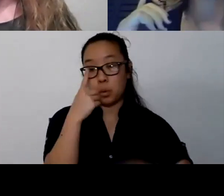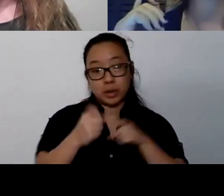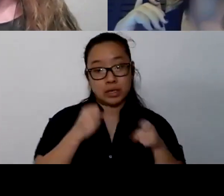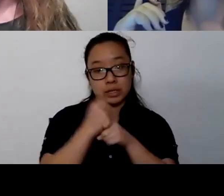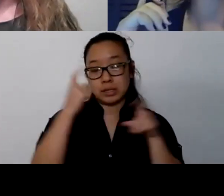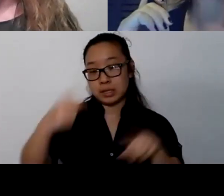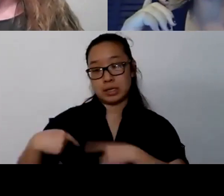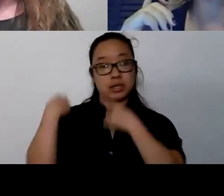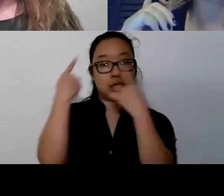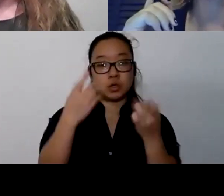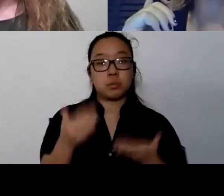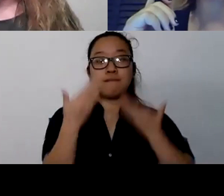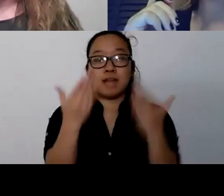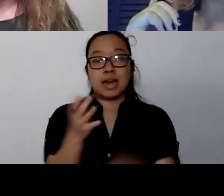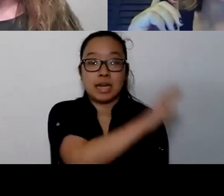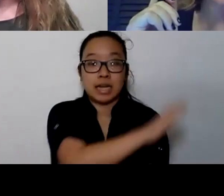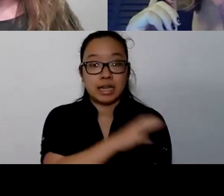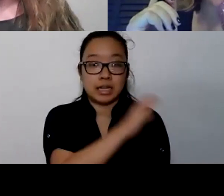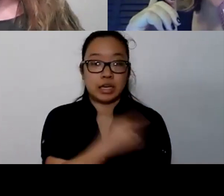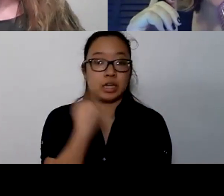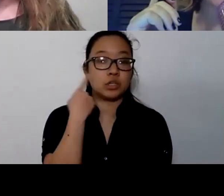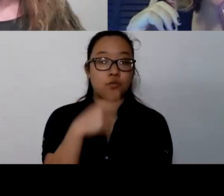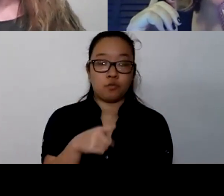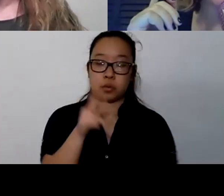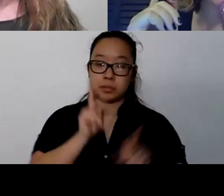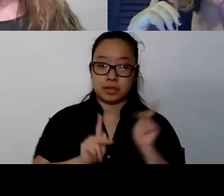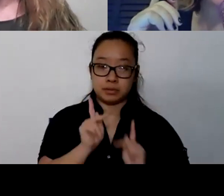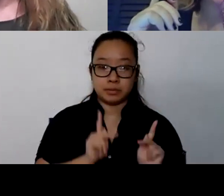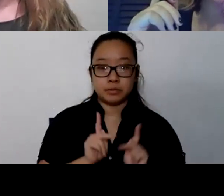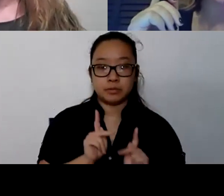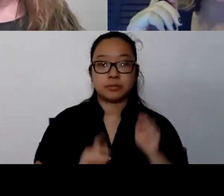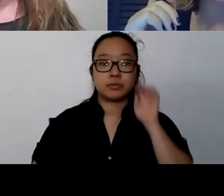And I think what I've really seen since COVID hit